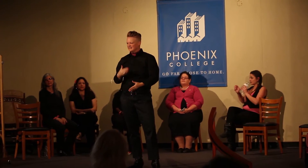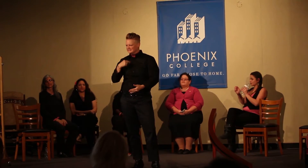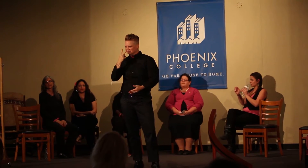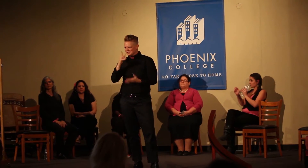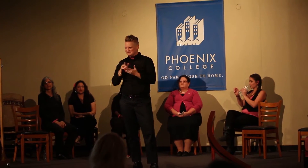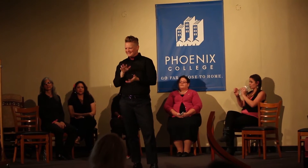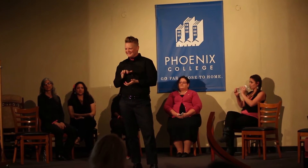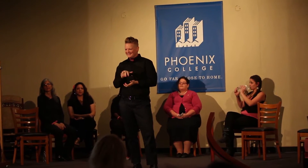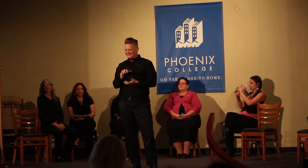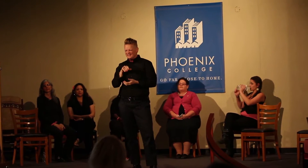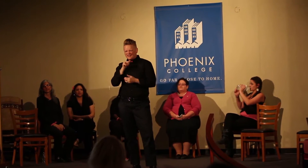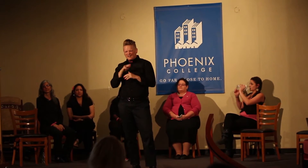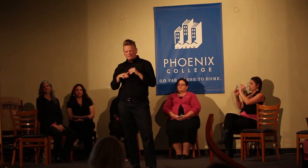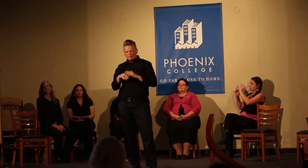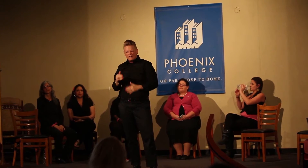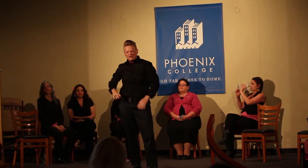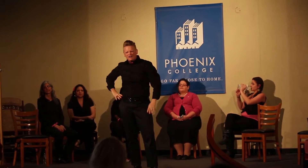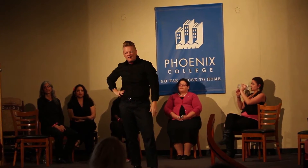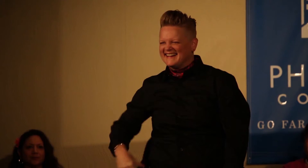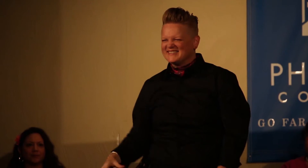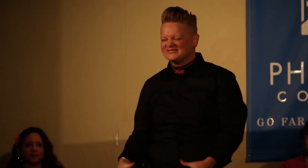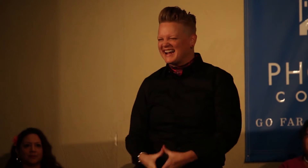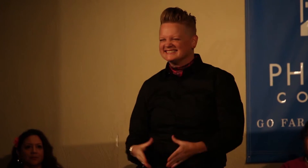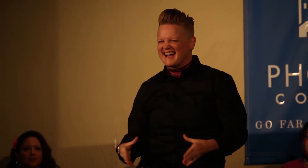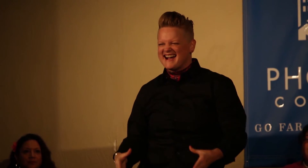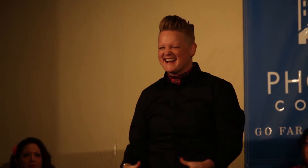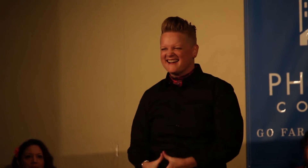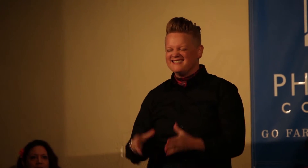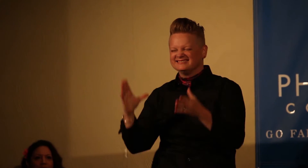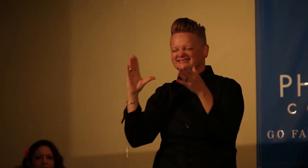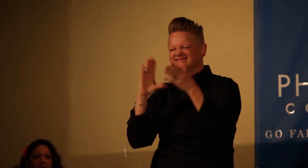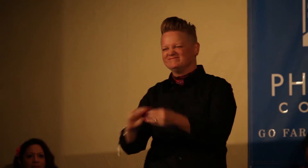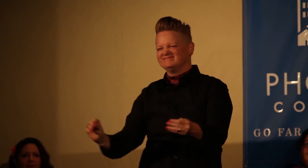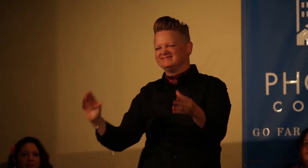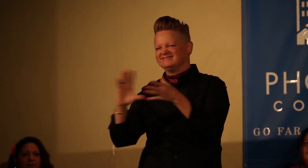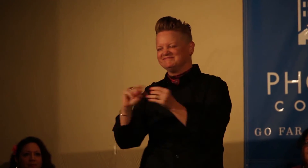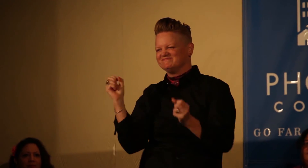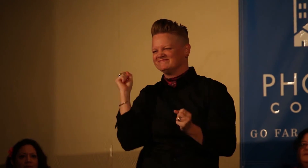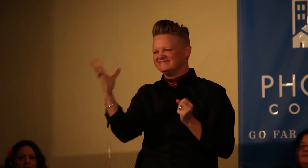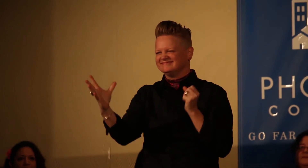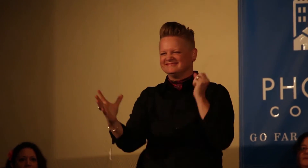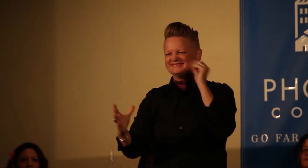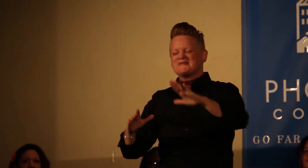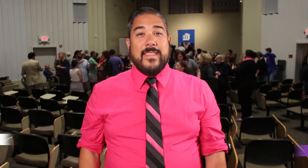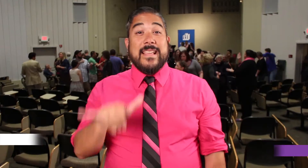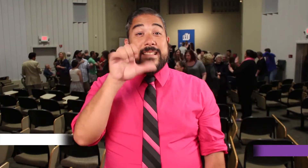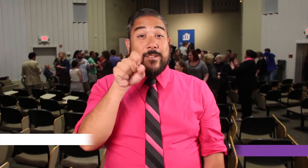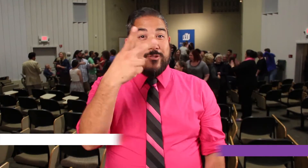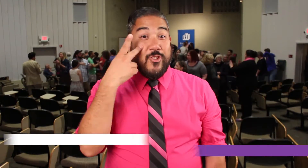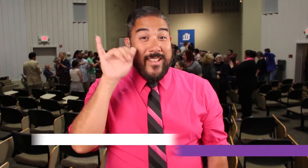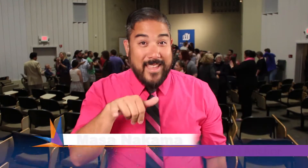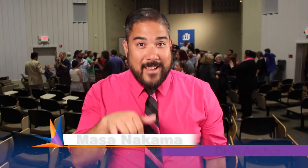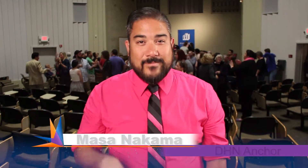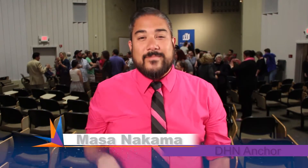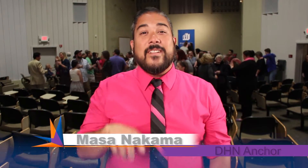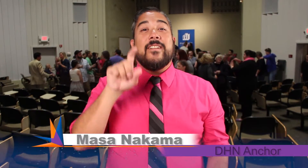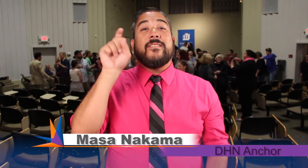Do I you see laughing out? Are you uncomfortable? Vagina Monologues." Yep, you heard that right!